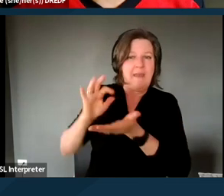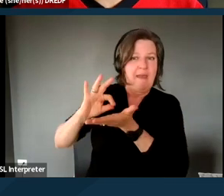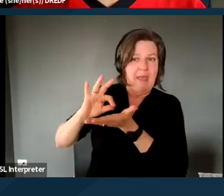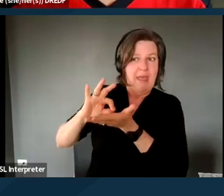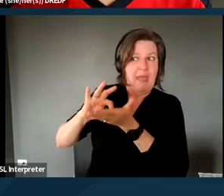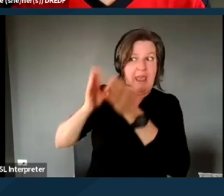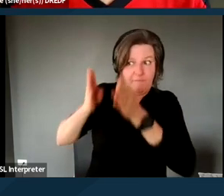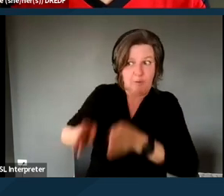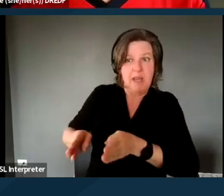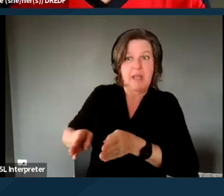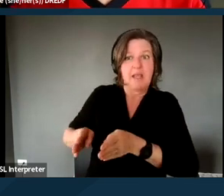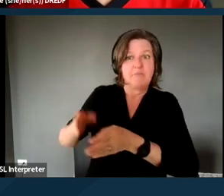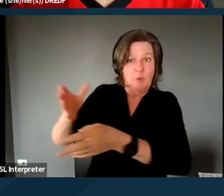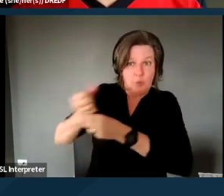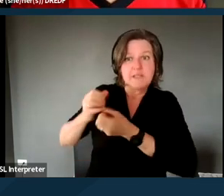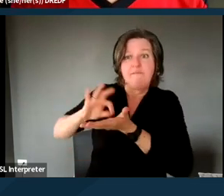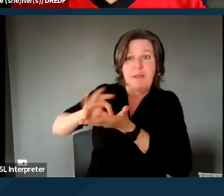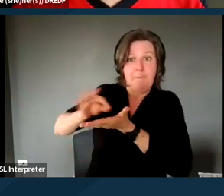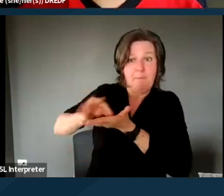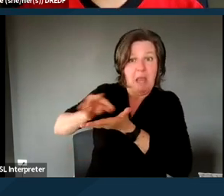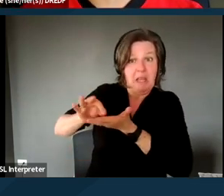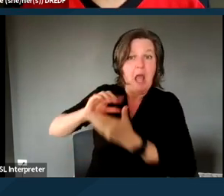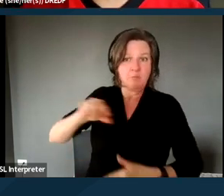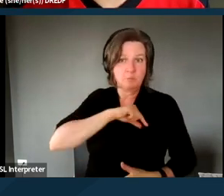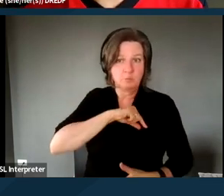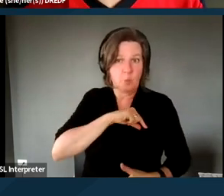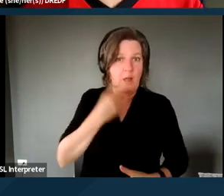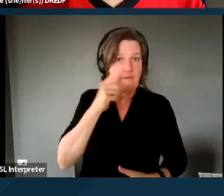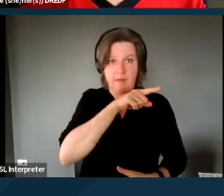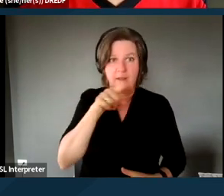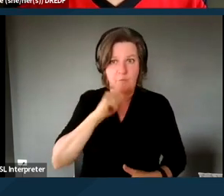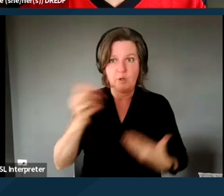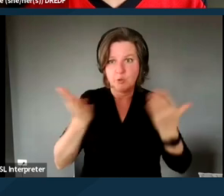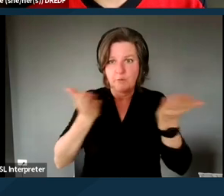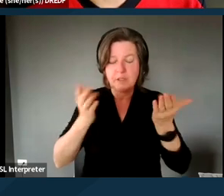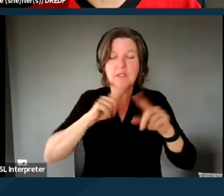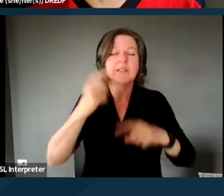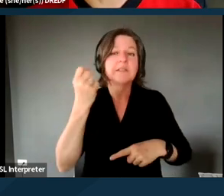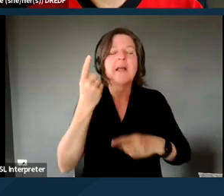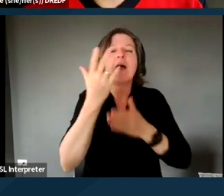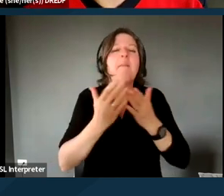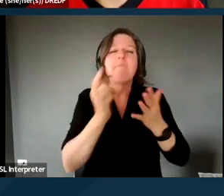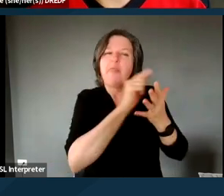every member can qualify for these services. But there's also, there are also specific requirements